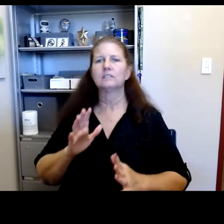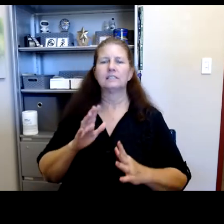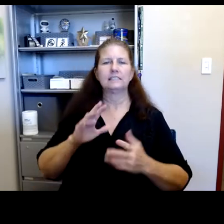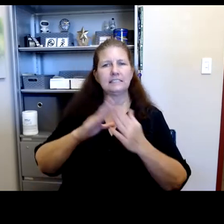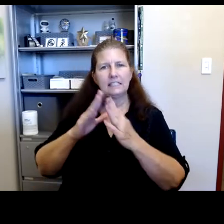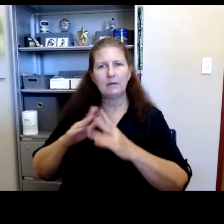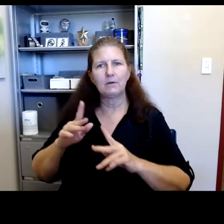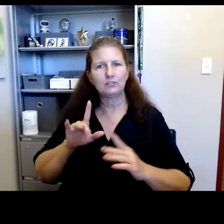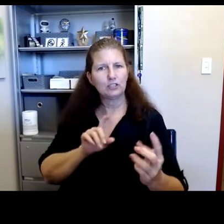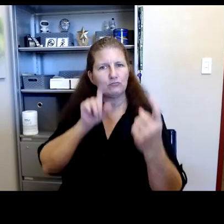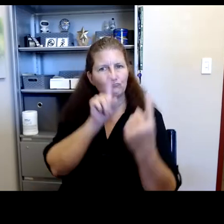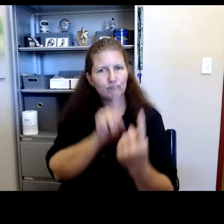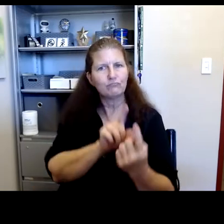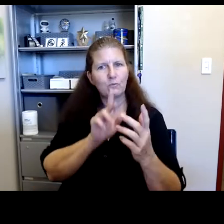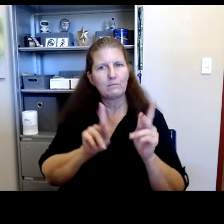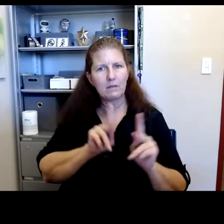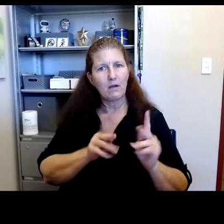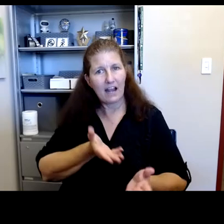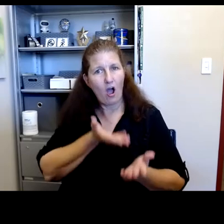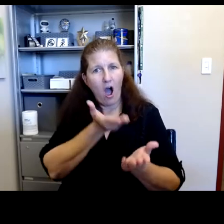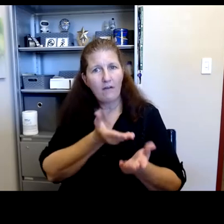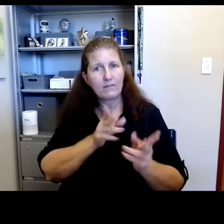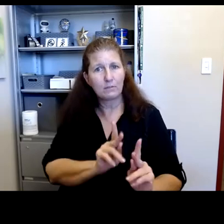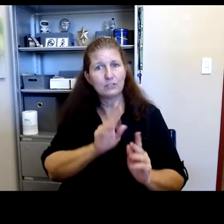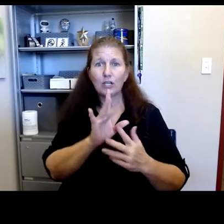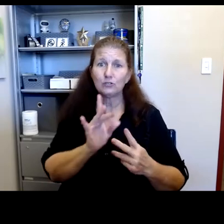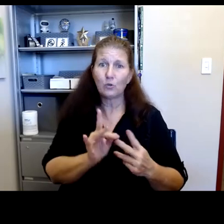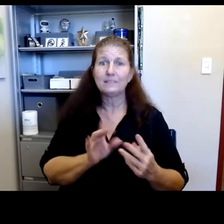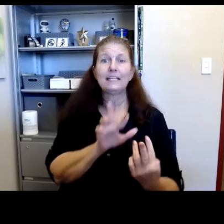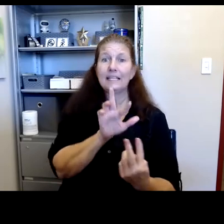Robyn Thomas: and they basically offer the person a choice, either